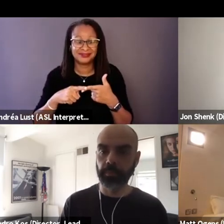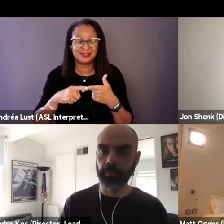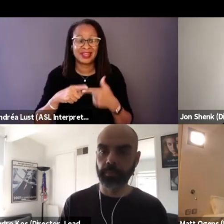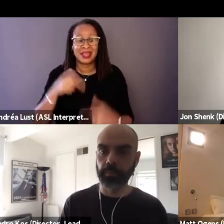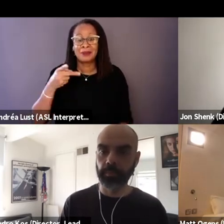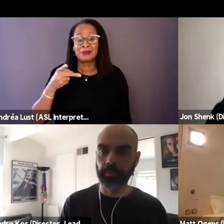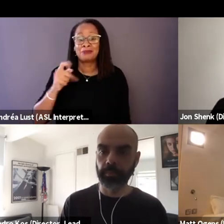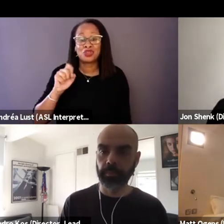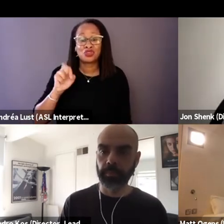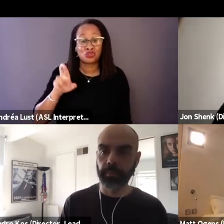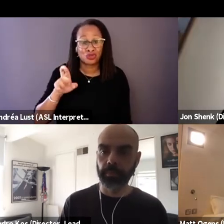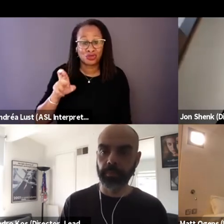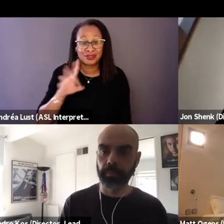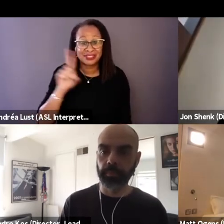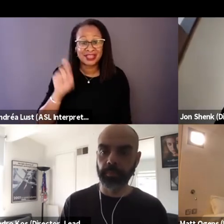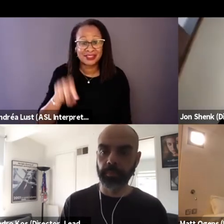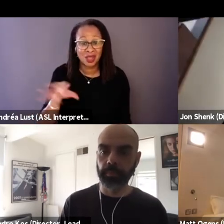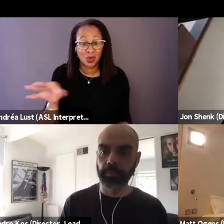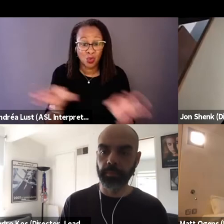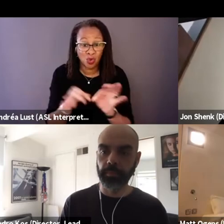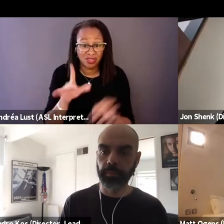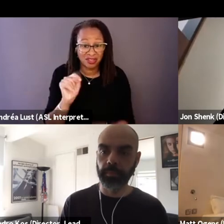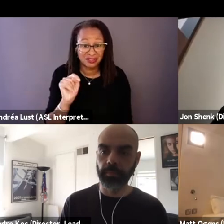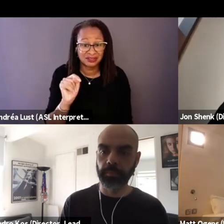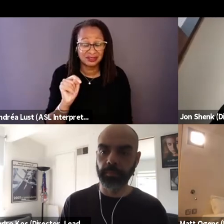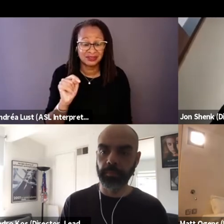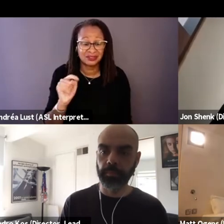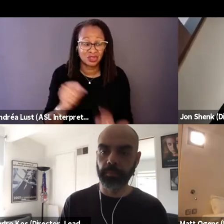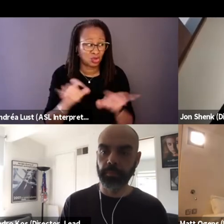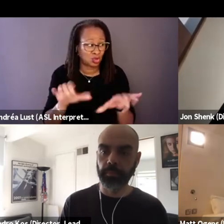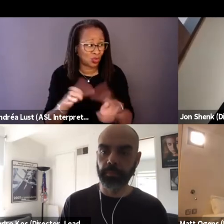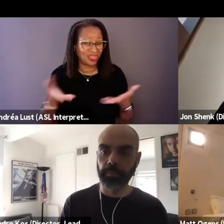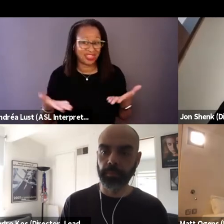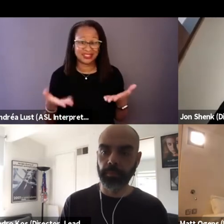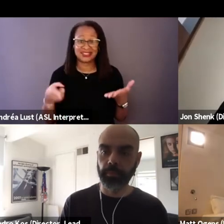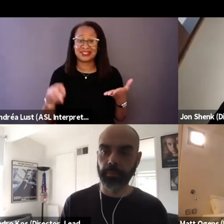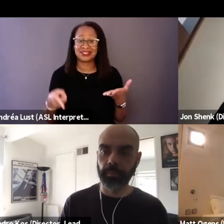is it worthwhile of doing, achieving a good end,